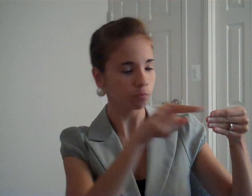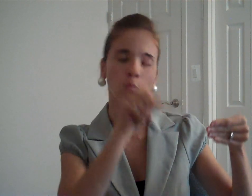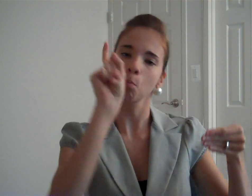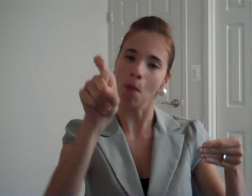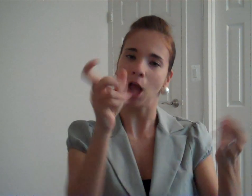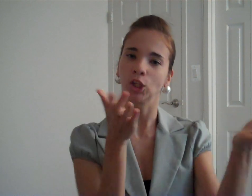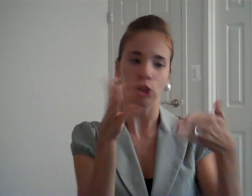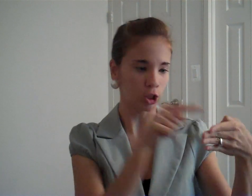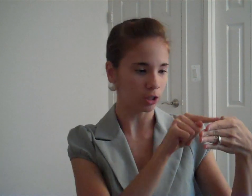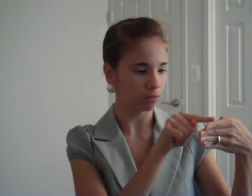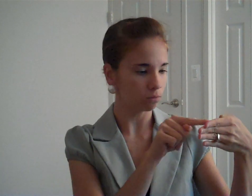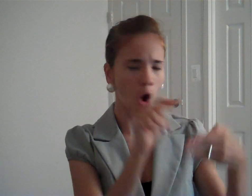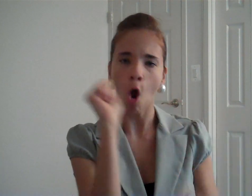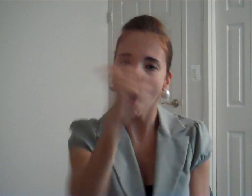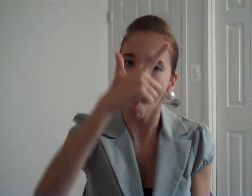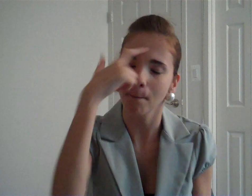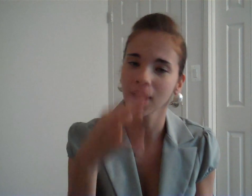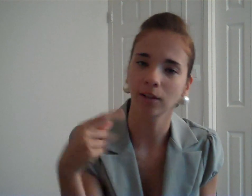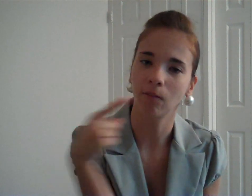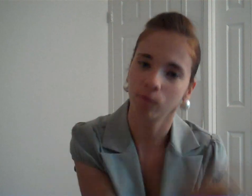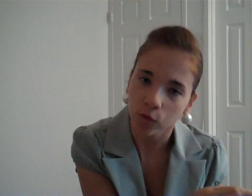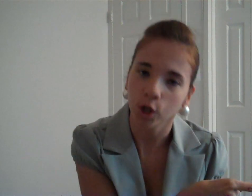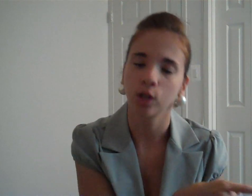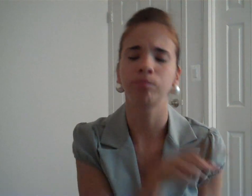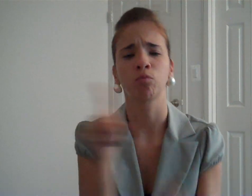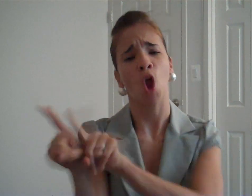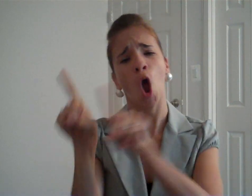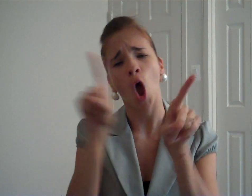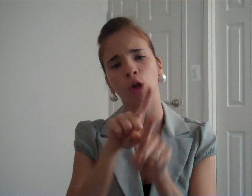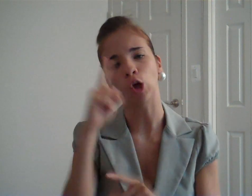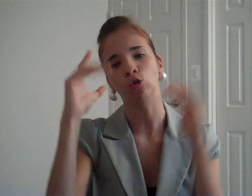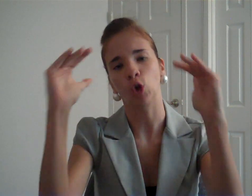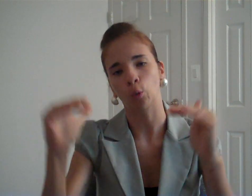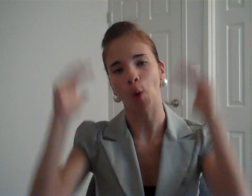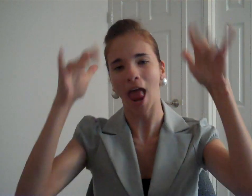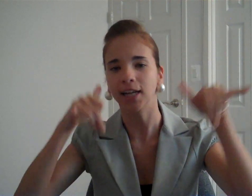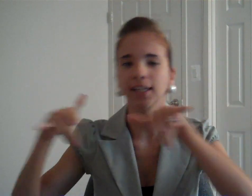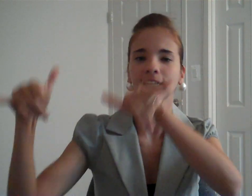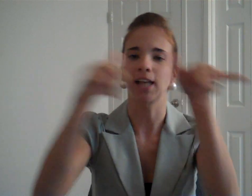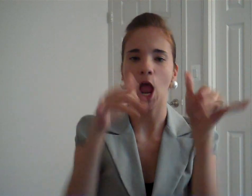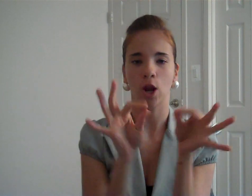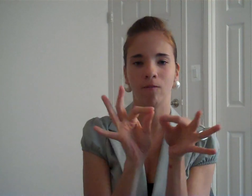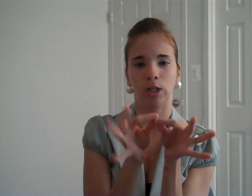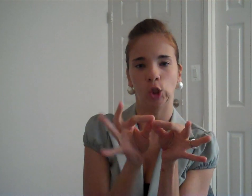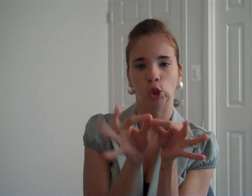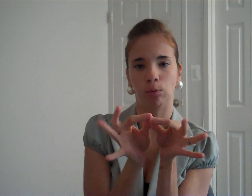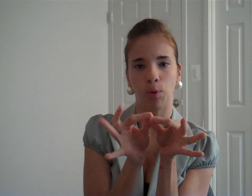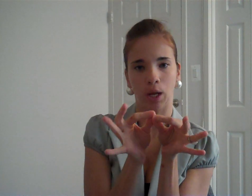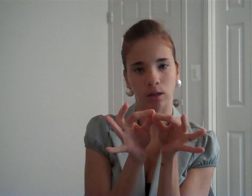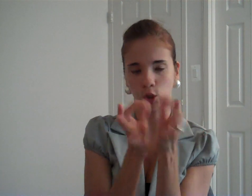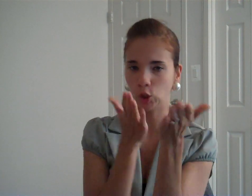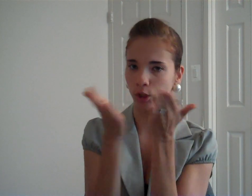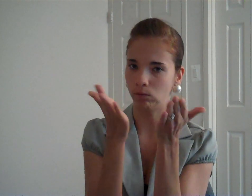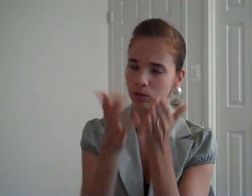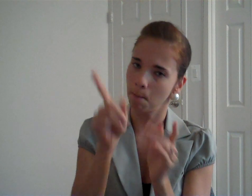It says on the notice, "You must serve." Now, all of that's possible because of her. Also, she raised the standards of interpreting services.